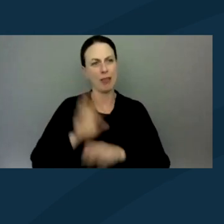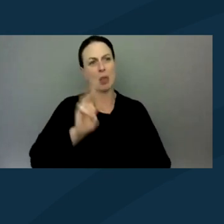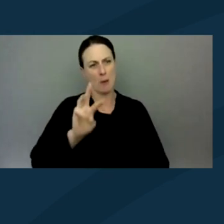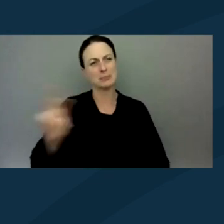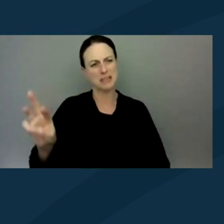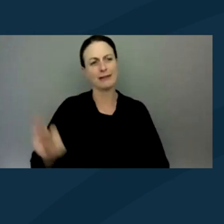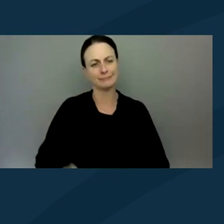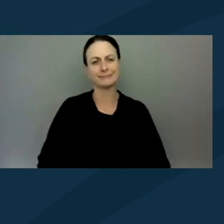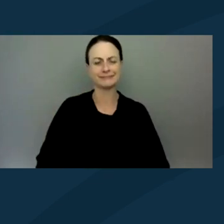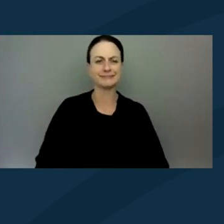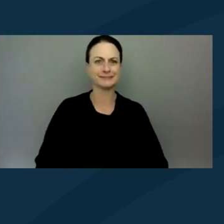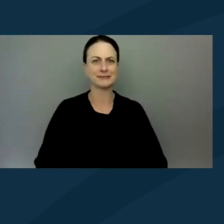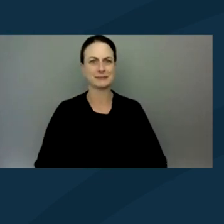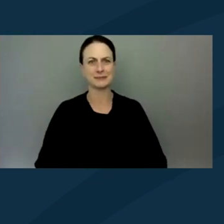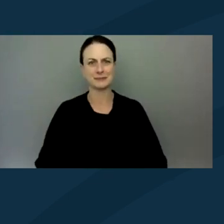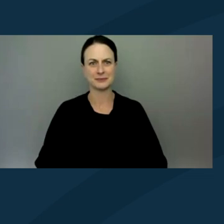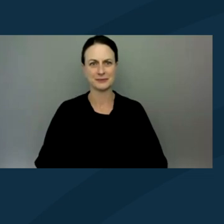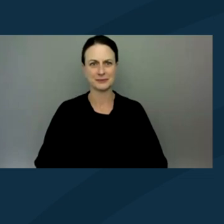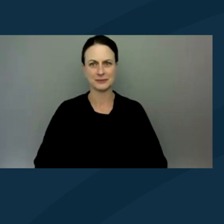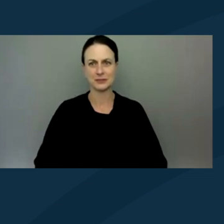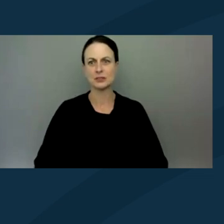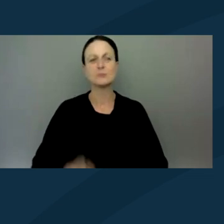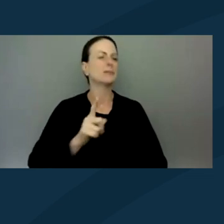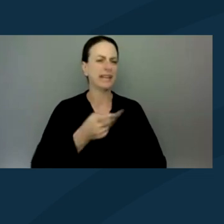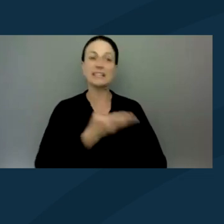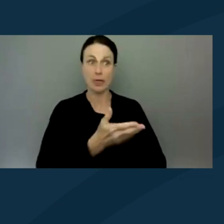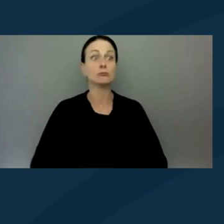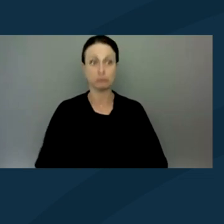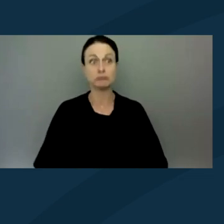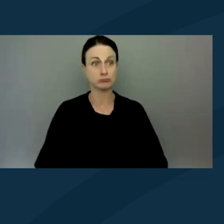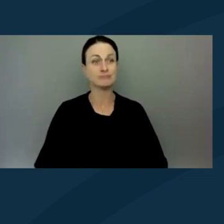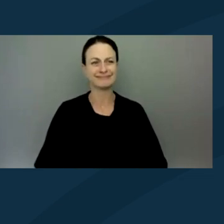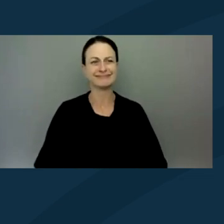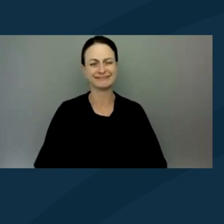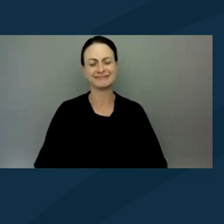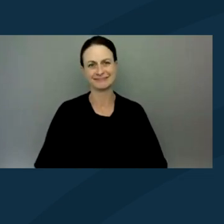I don't know if I saw your guide that you- It's on there, yeah. Okay. Okay, yeah, so we'll make sure